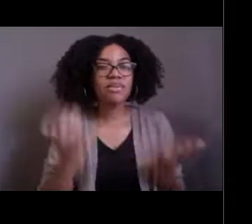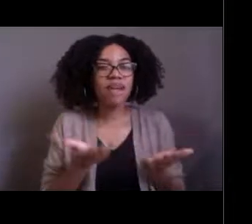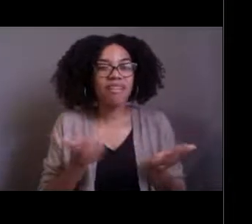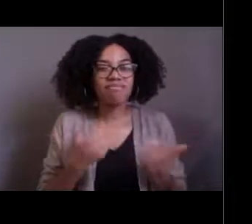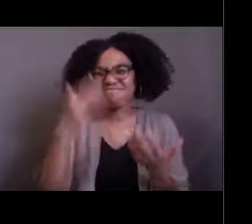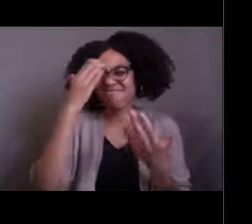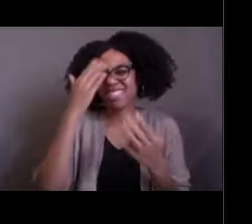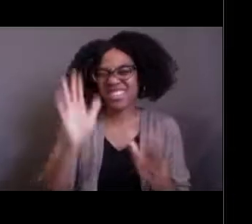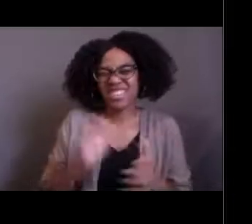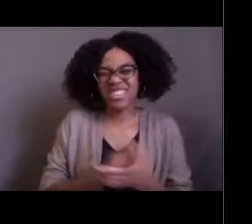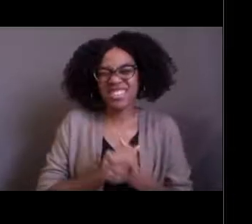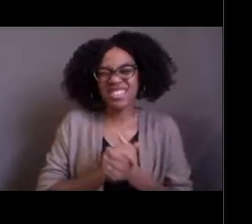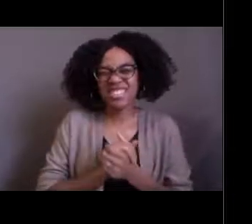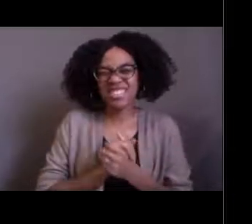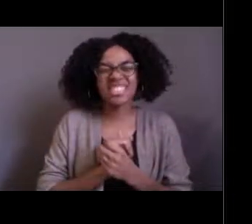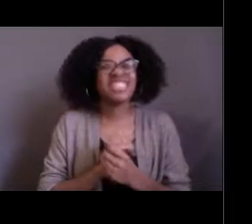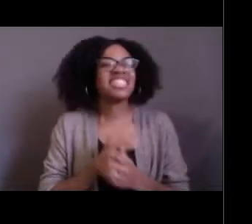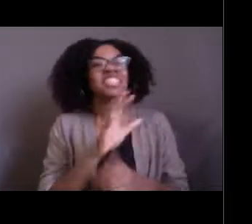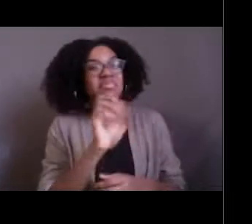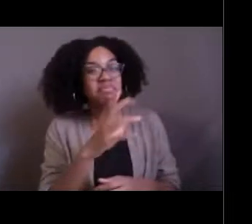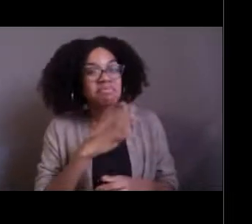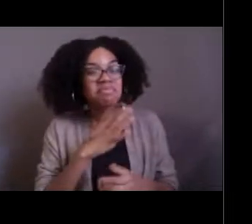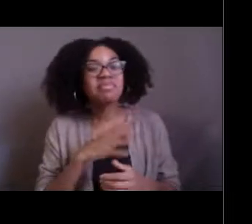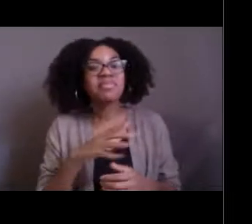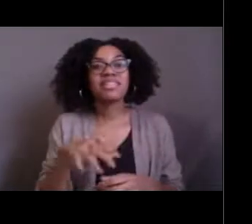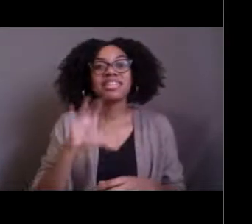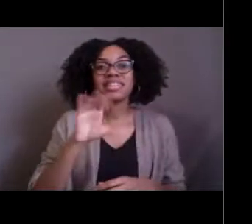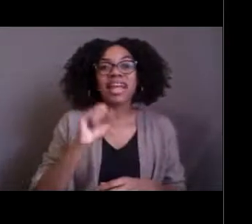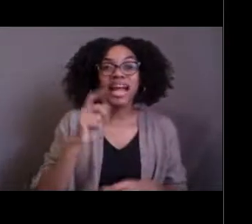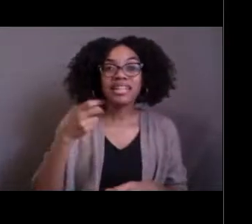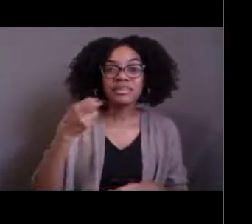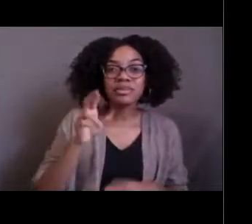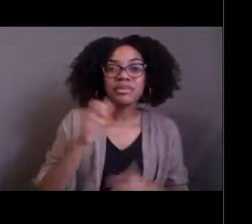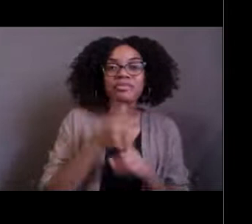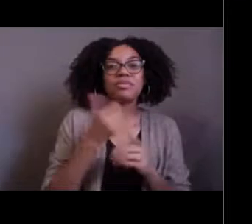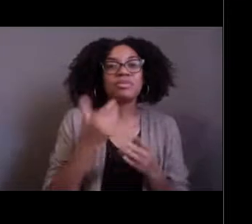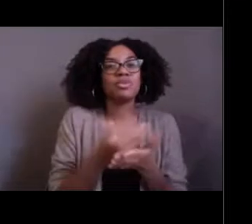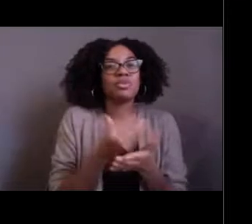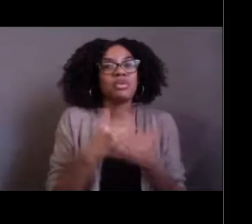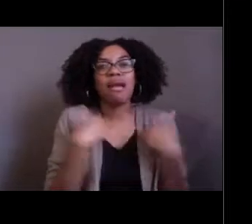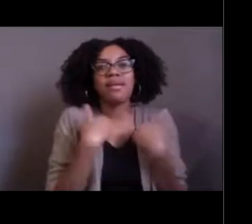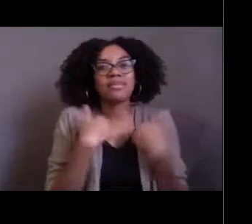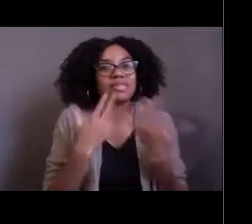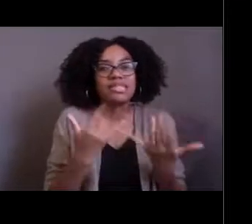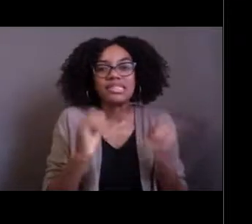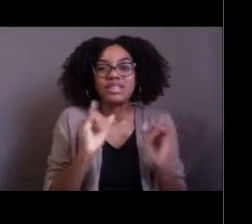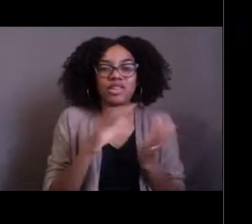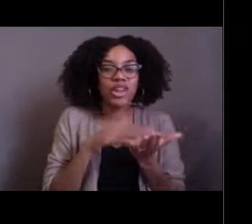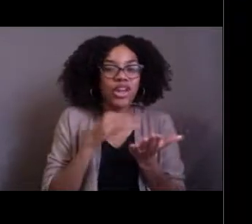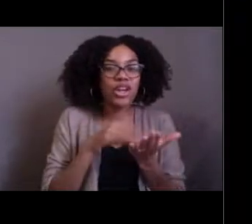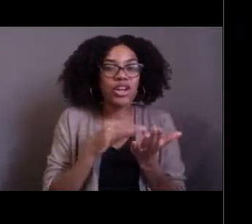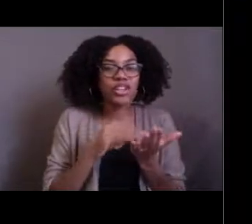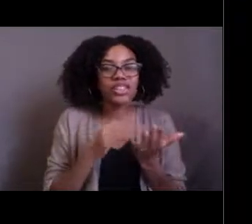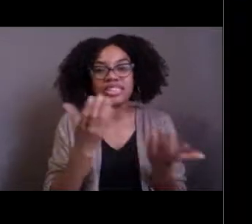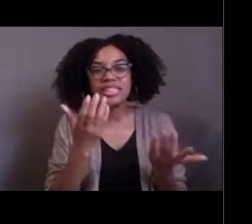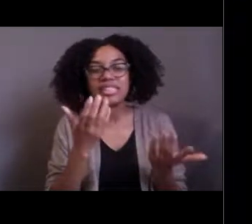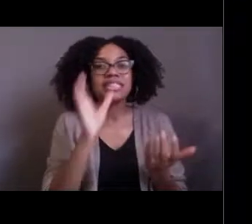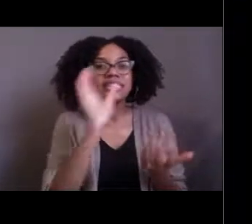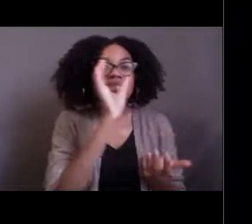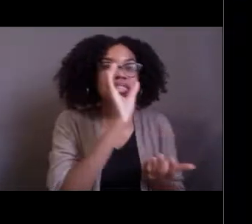I (mumbles) don't know and Casper was a new species, so I'm sure that there are some guesses out there but given that it was a new species